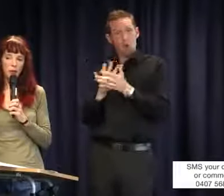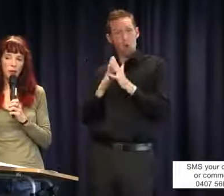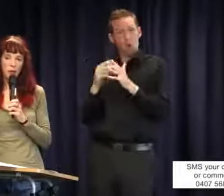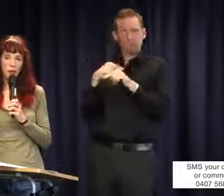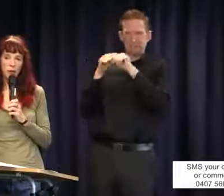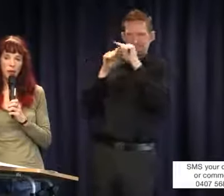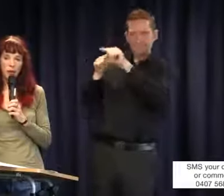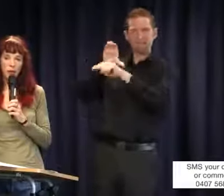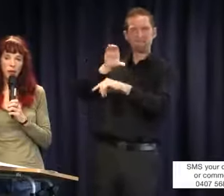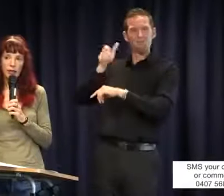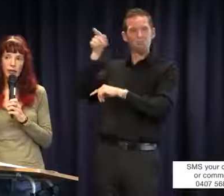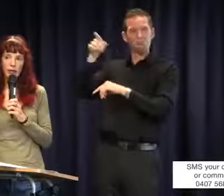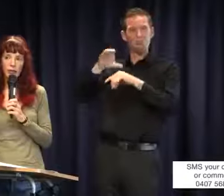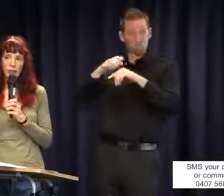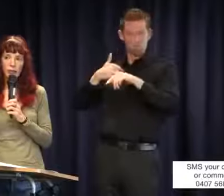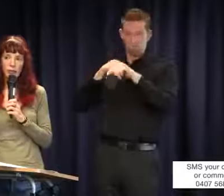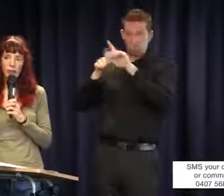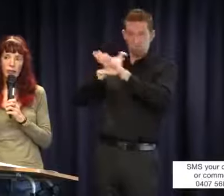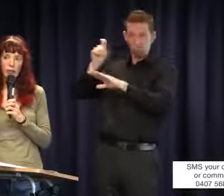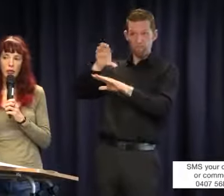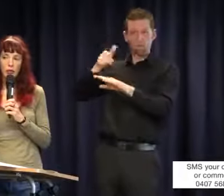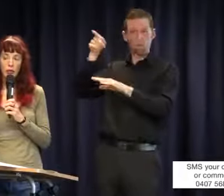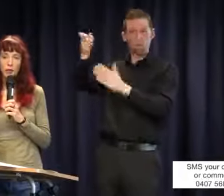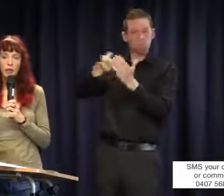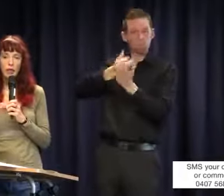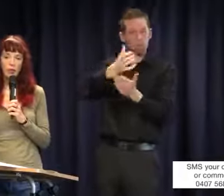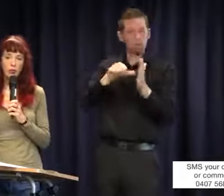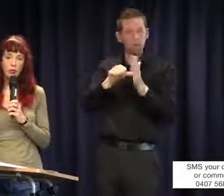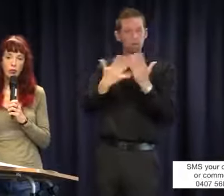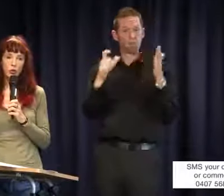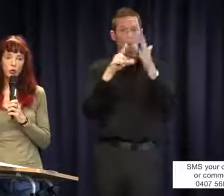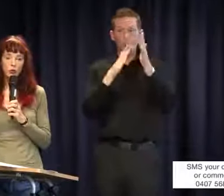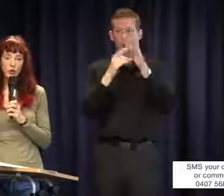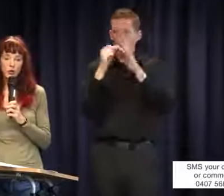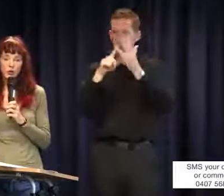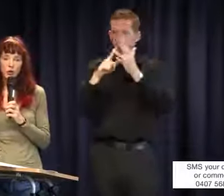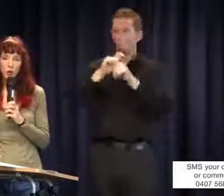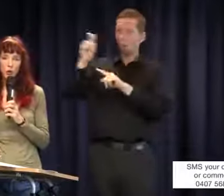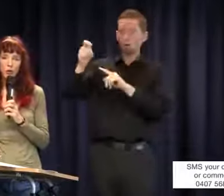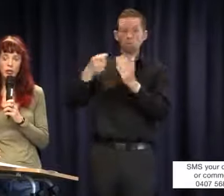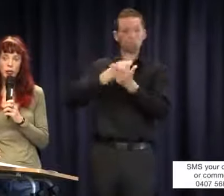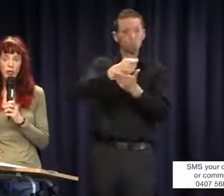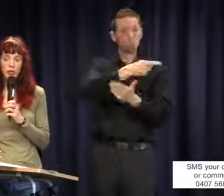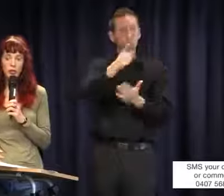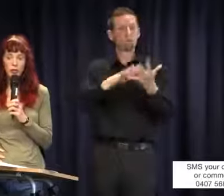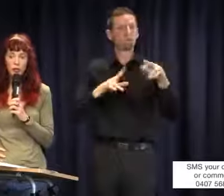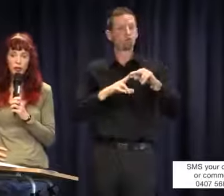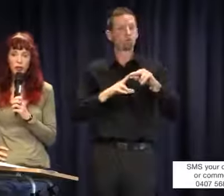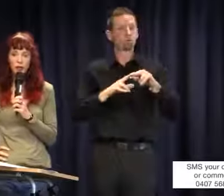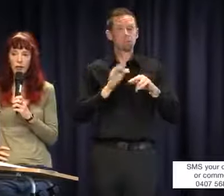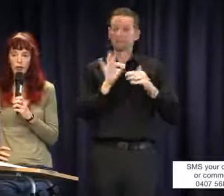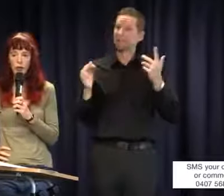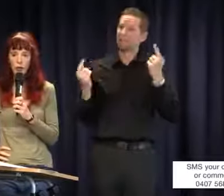to pay a lot of money in compensation to parents. So it's not easy, but we have a lot of strength